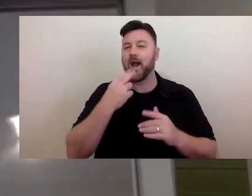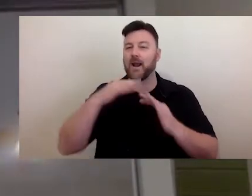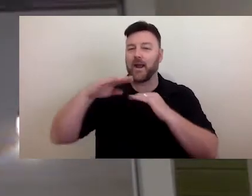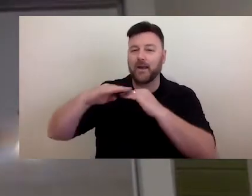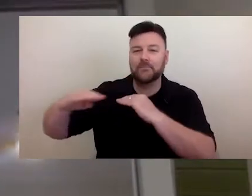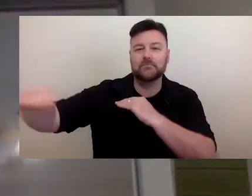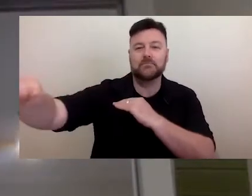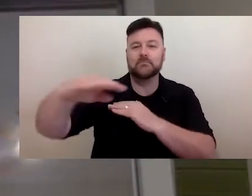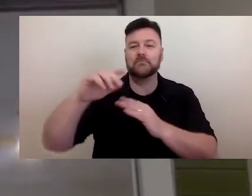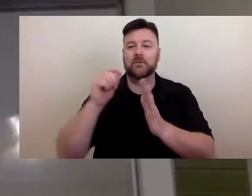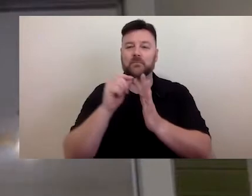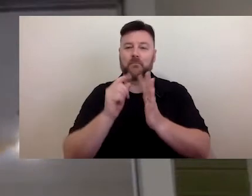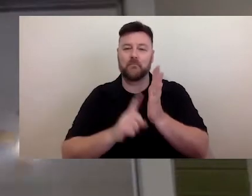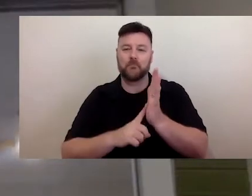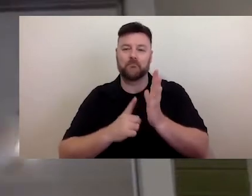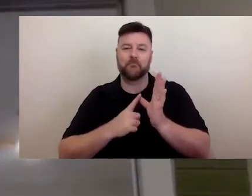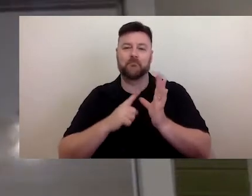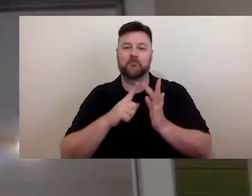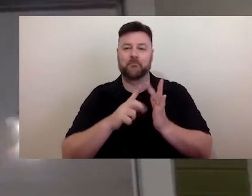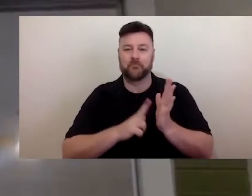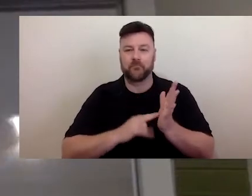I am - I